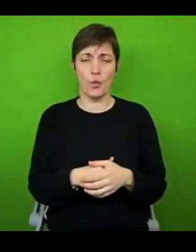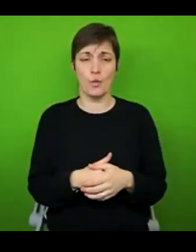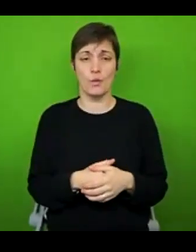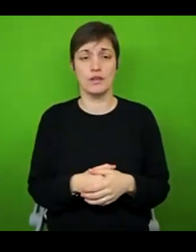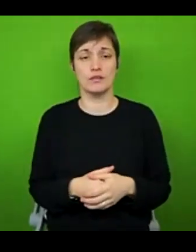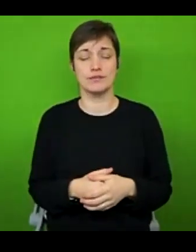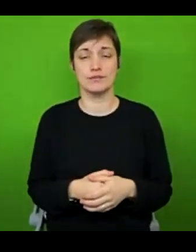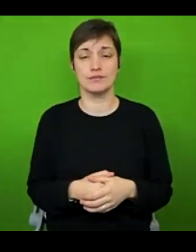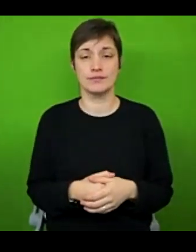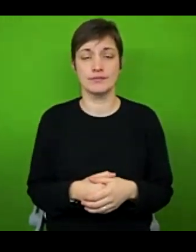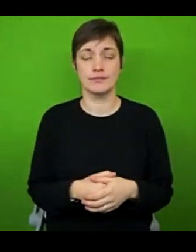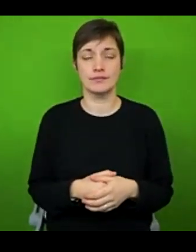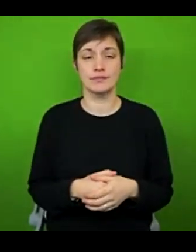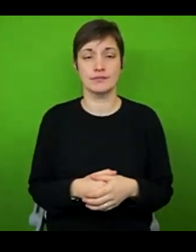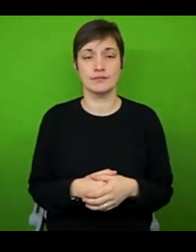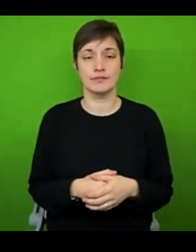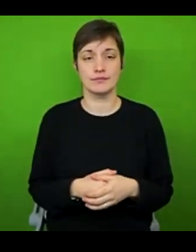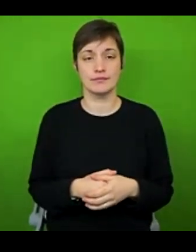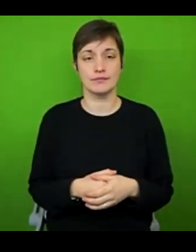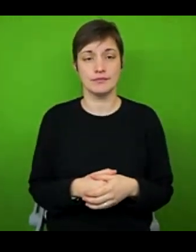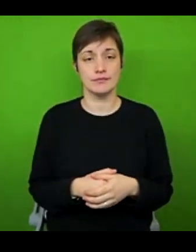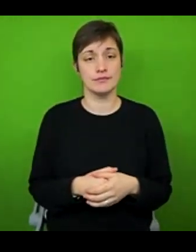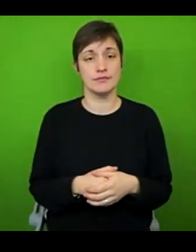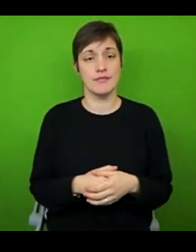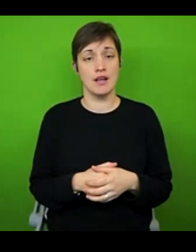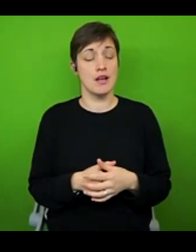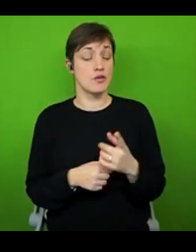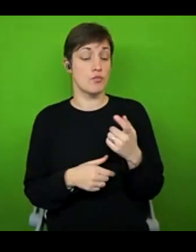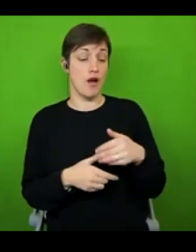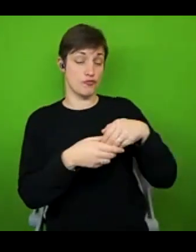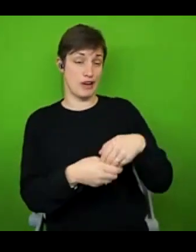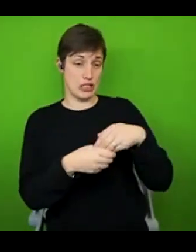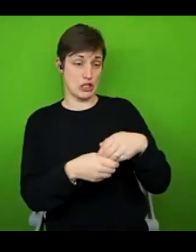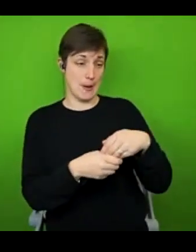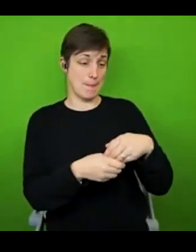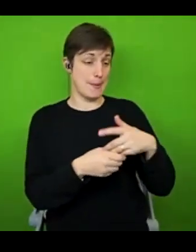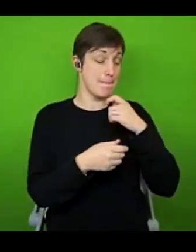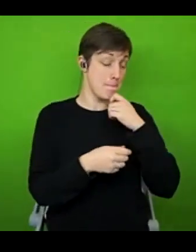that binary. So if the pros of one particular friendship outweigh the cons, then I do still think it's really